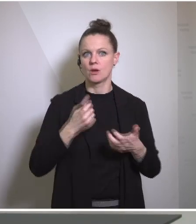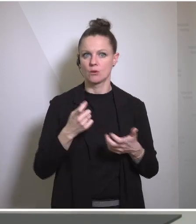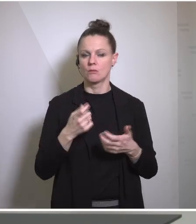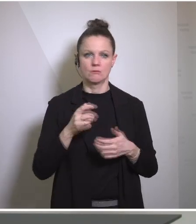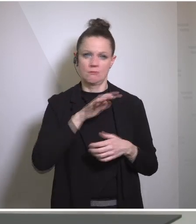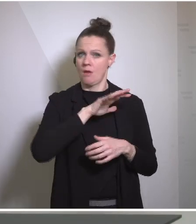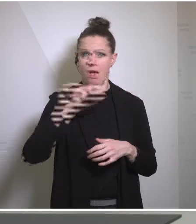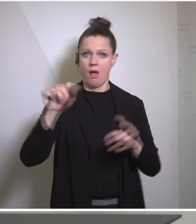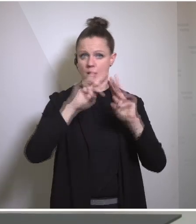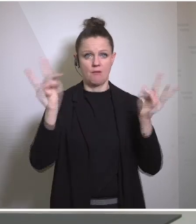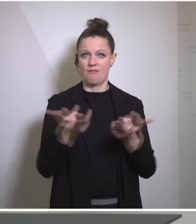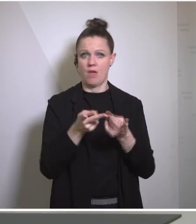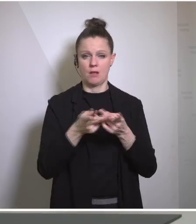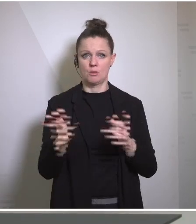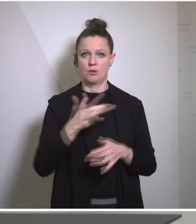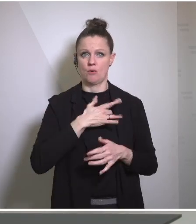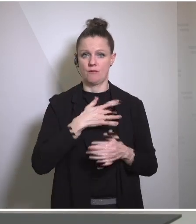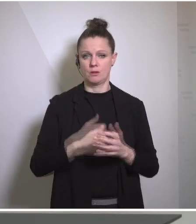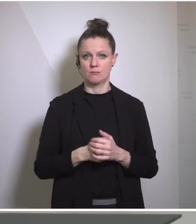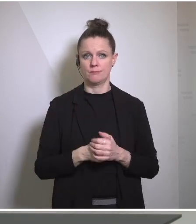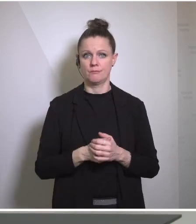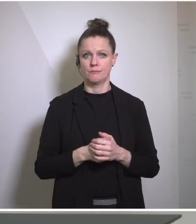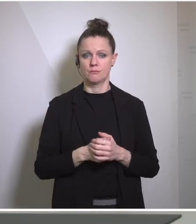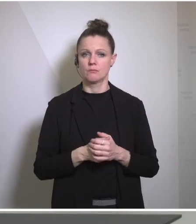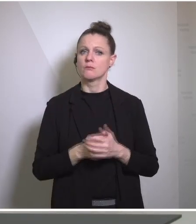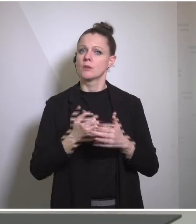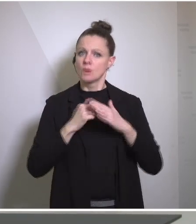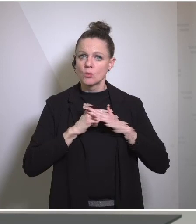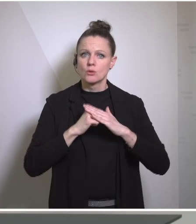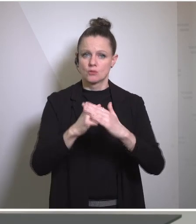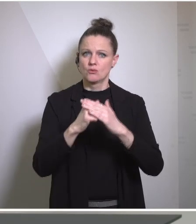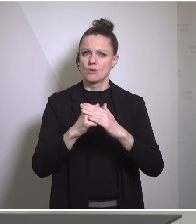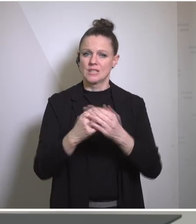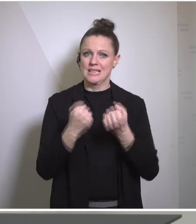this planet. We also express support for the IAEA safeguards and verification mandate.